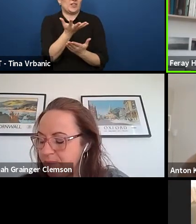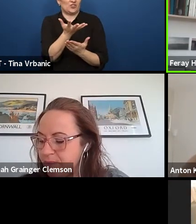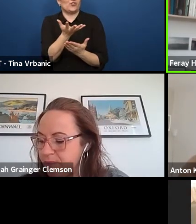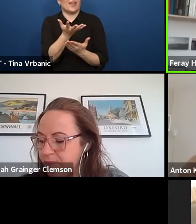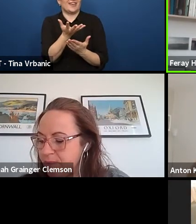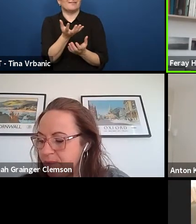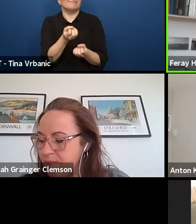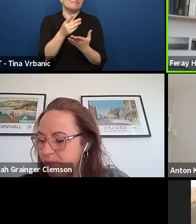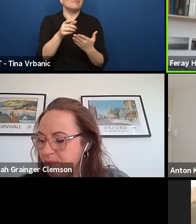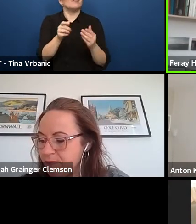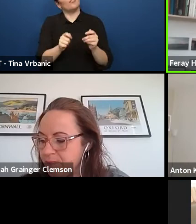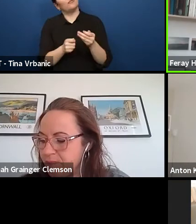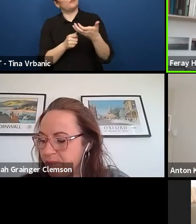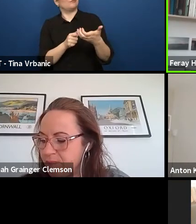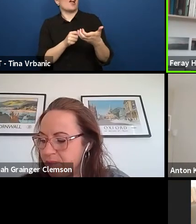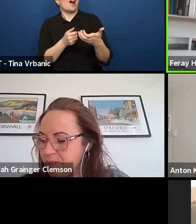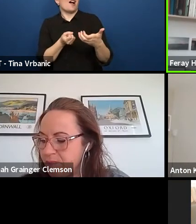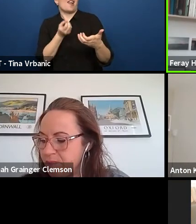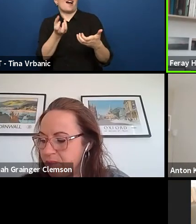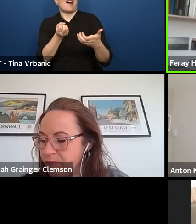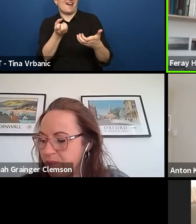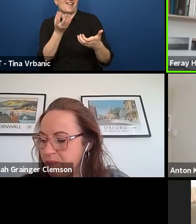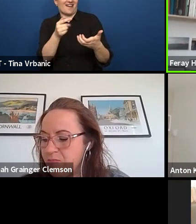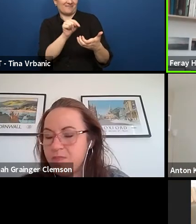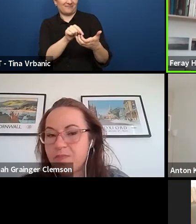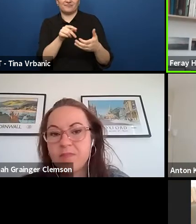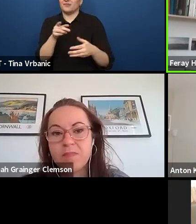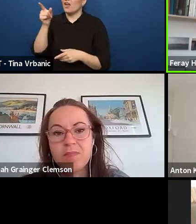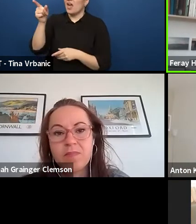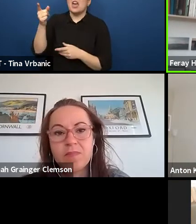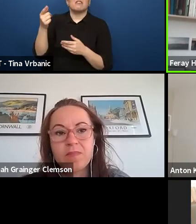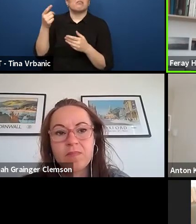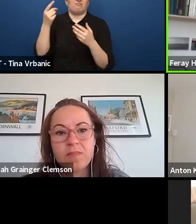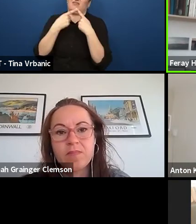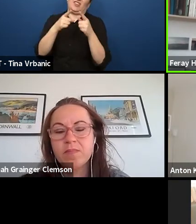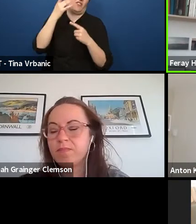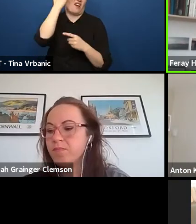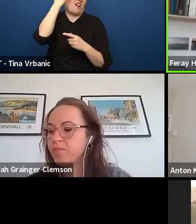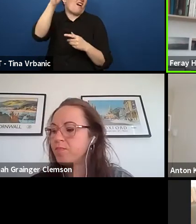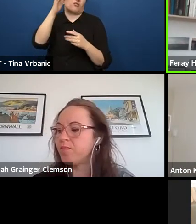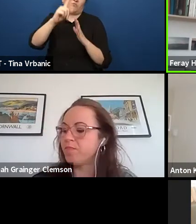Laura has been involved in several cultural projects and in the past